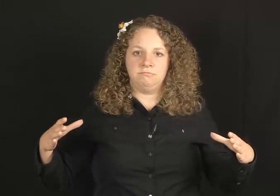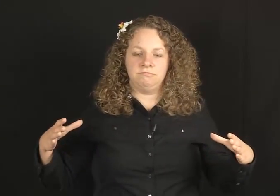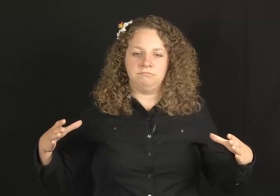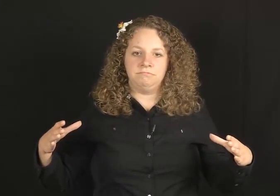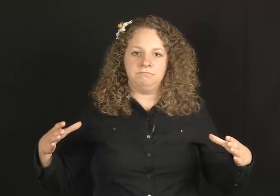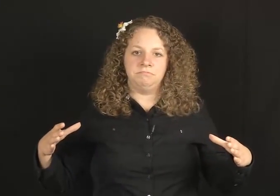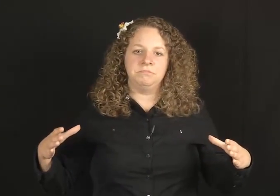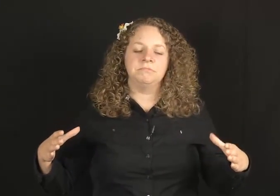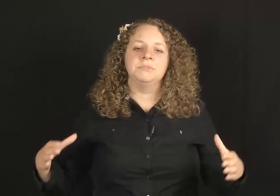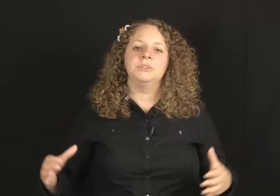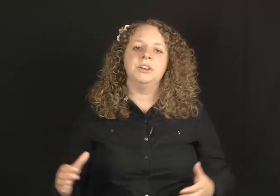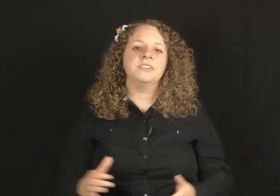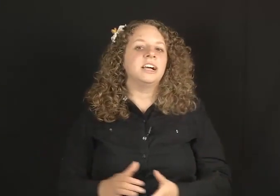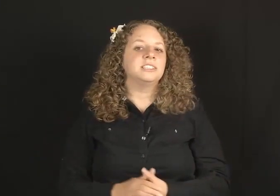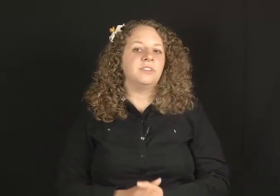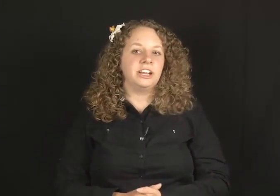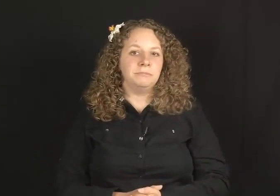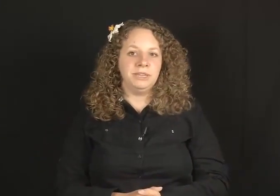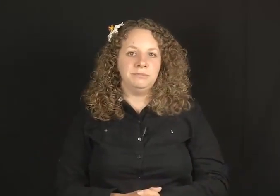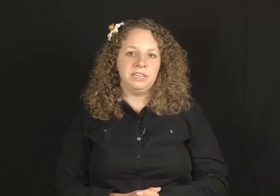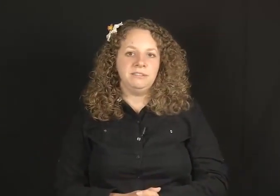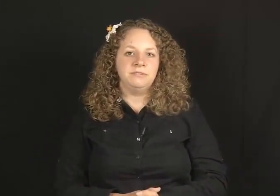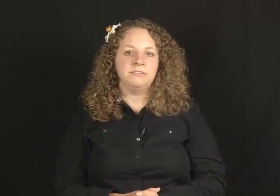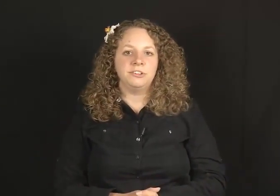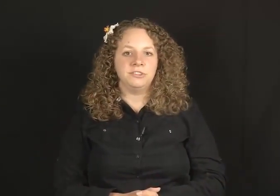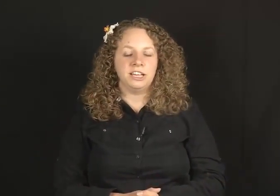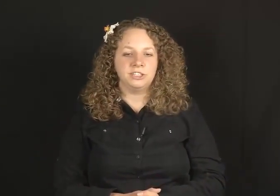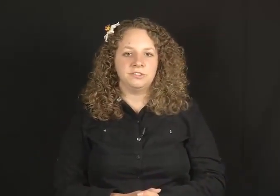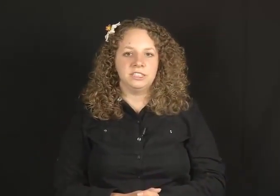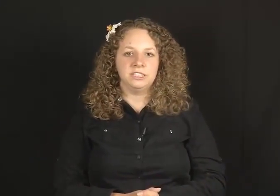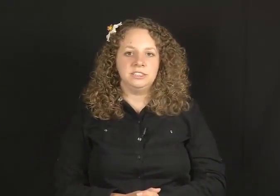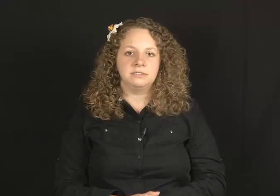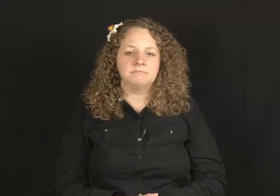You could have CL-BB: flat surfaces.